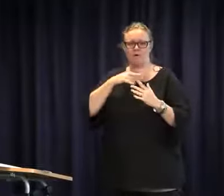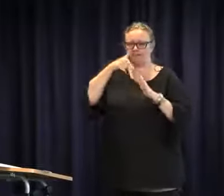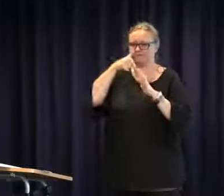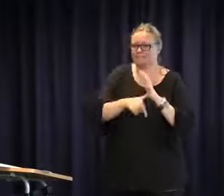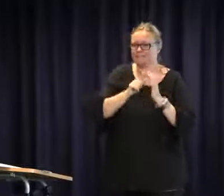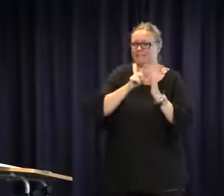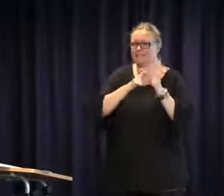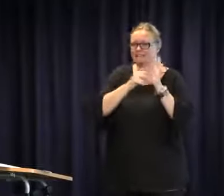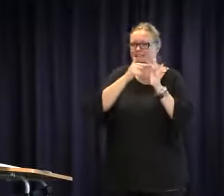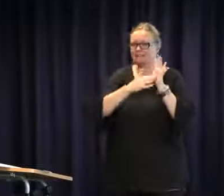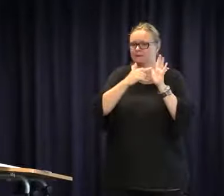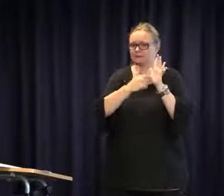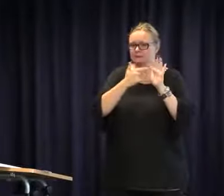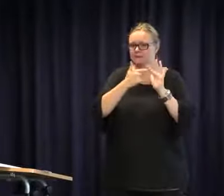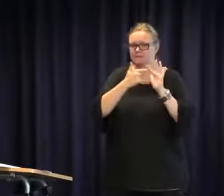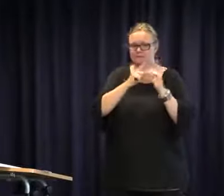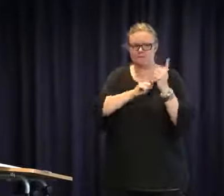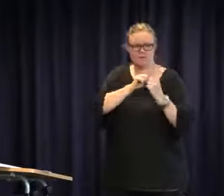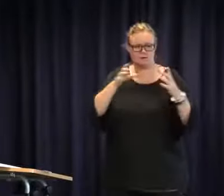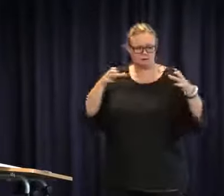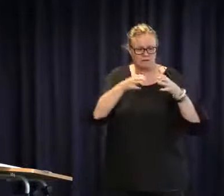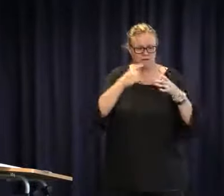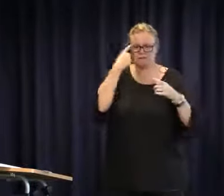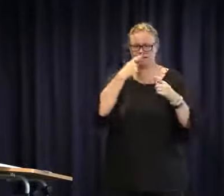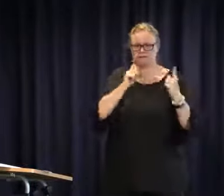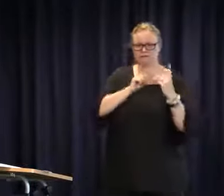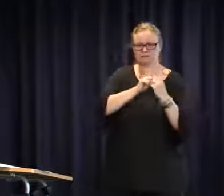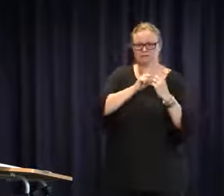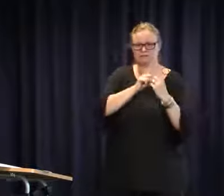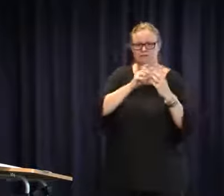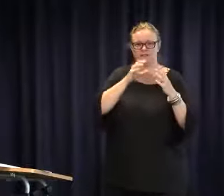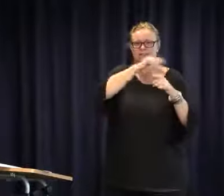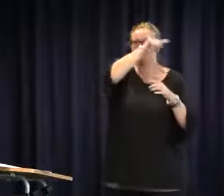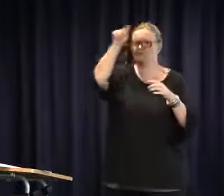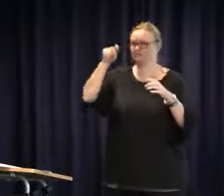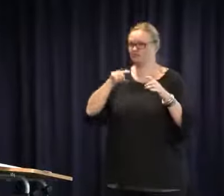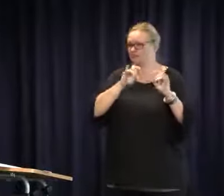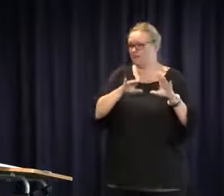supportive, but we need to have the more intimate level meetings where we can meet facetoface